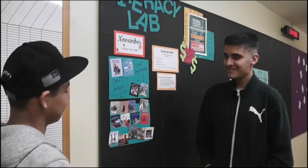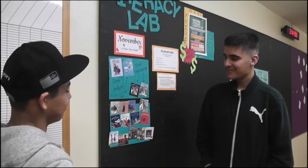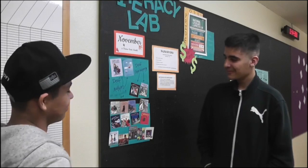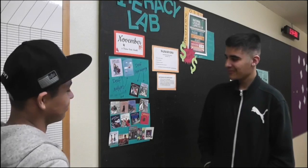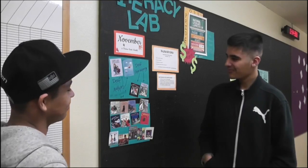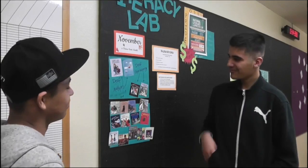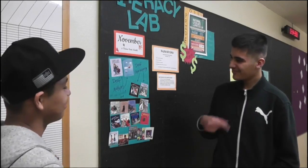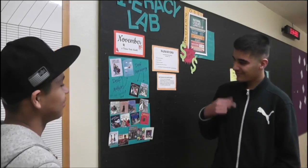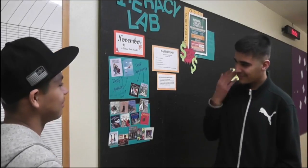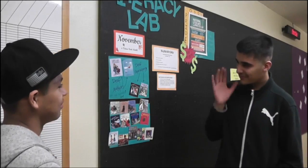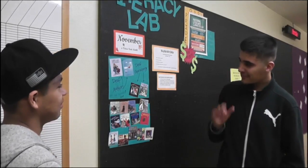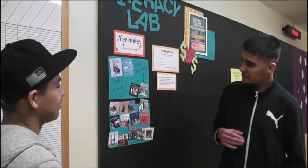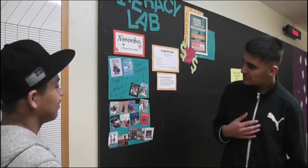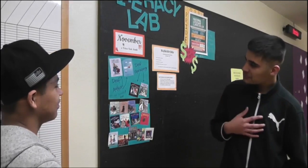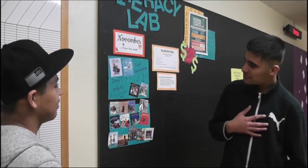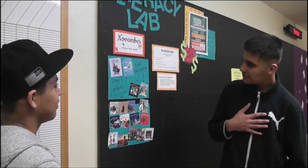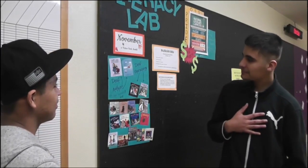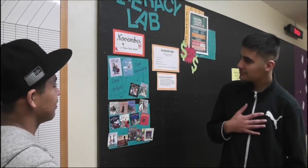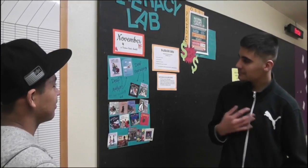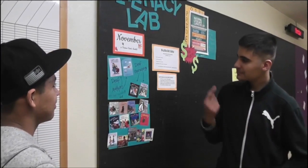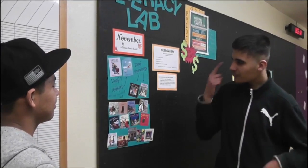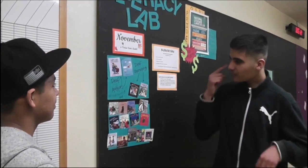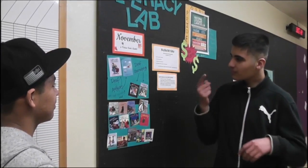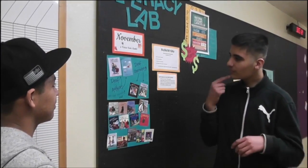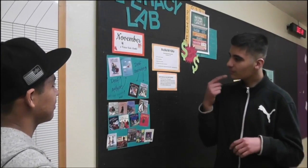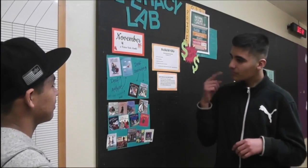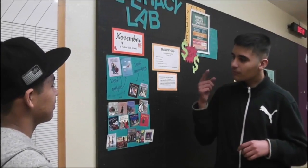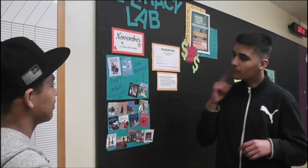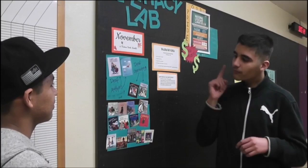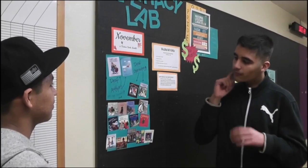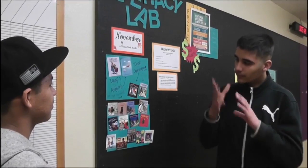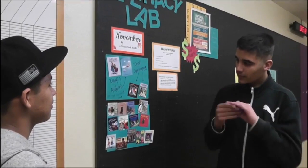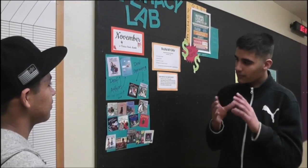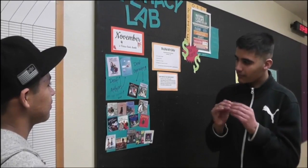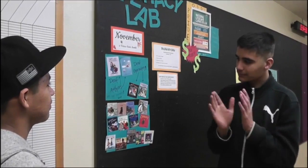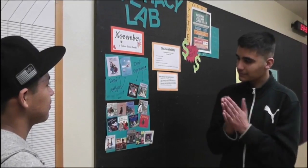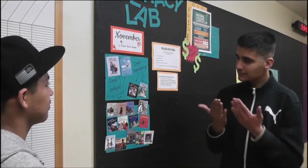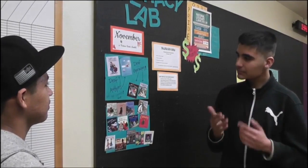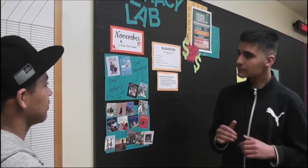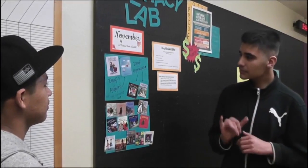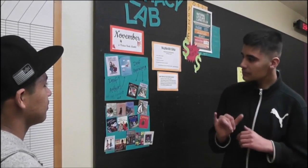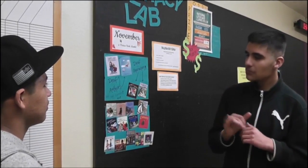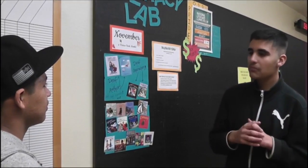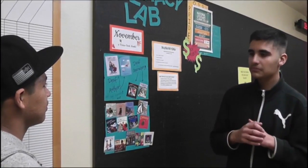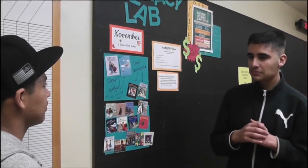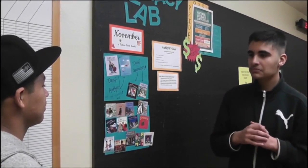Well, I don't know. I think it says it's a deaf story.